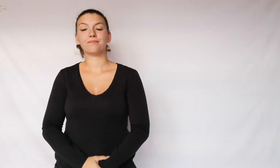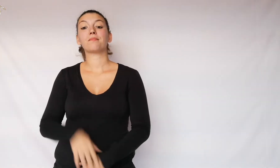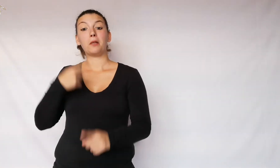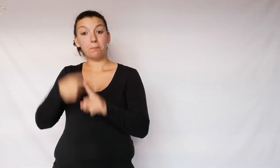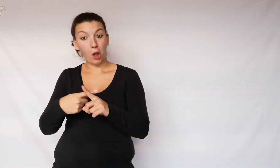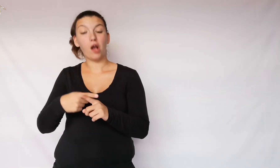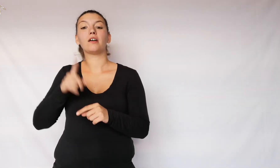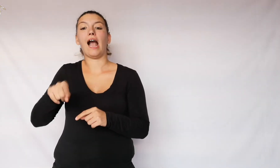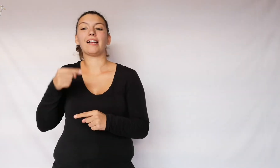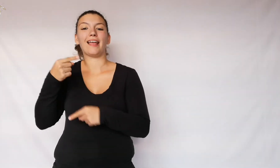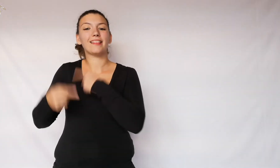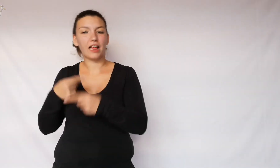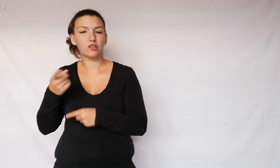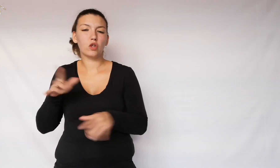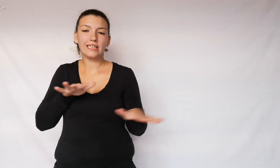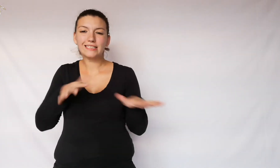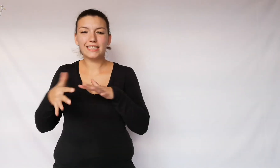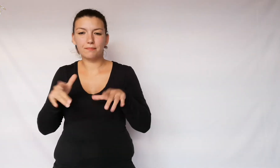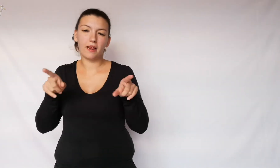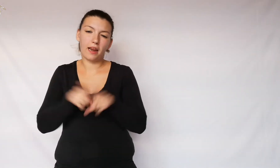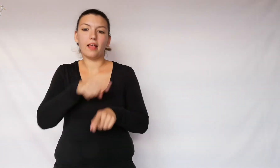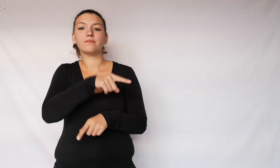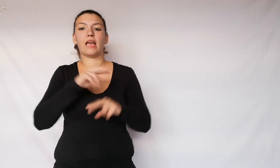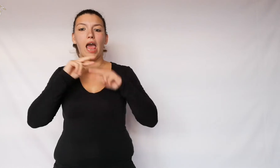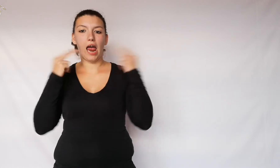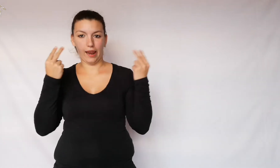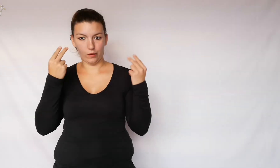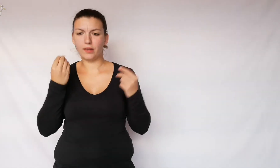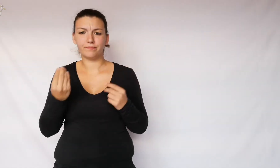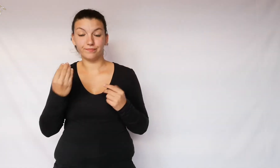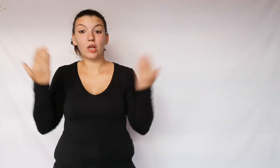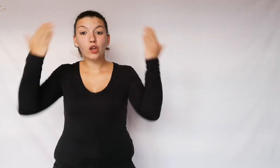Then there is also a tradition similar to Halloween.